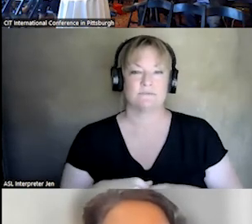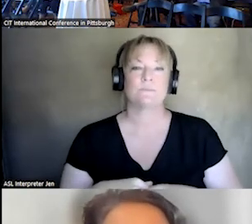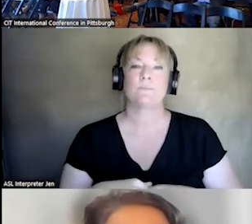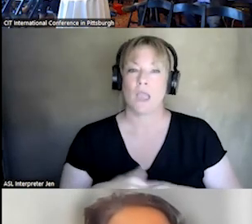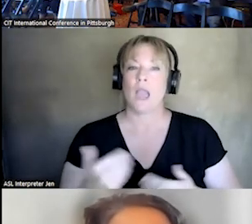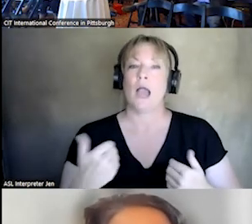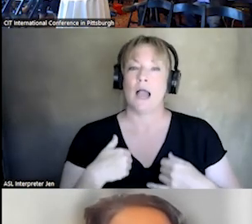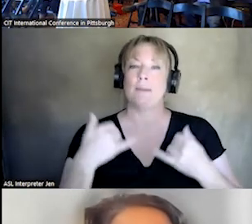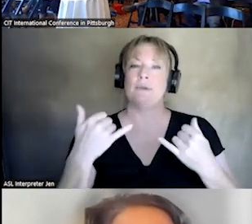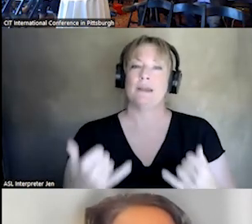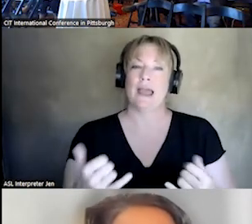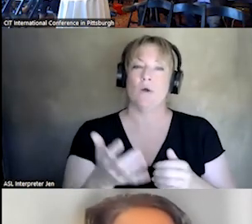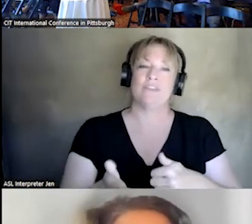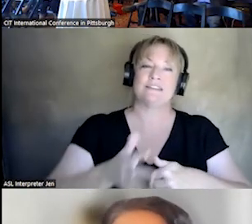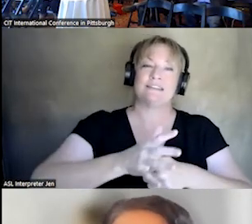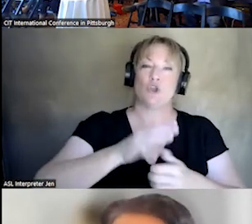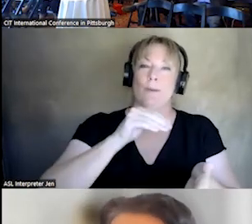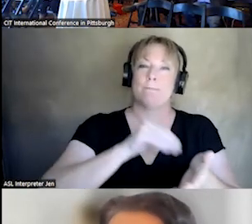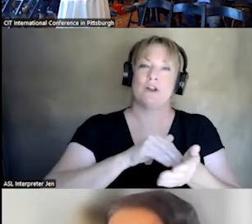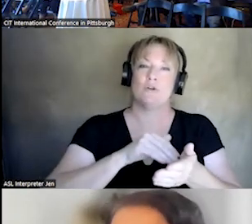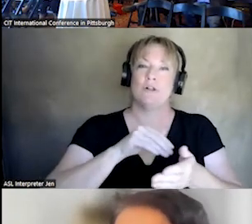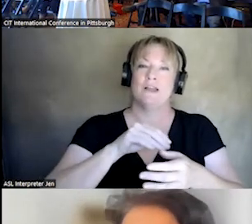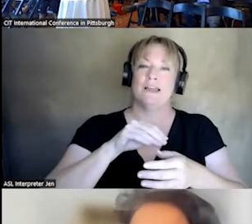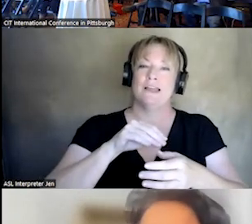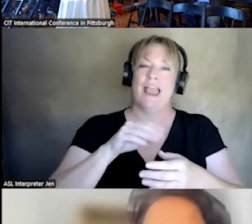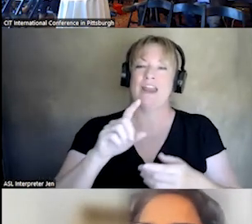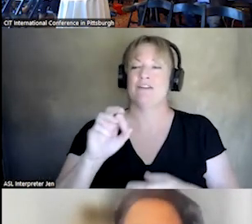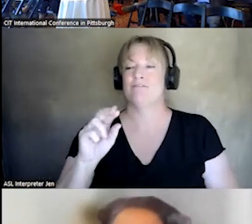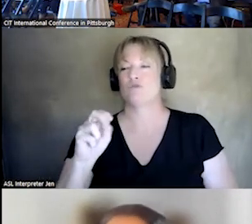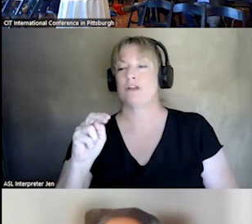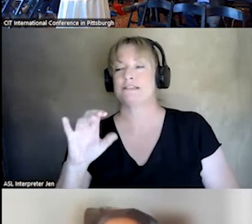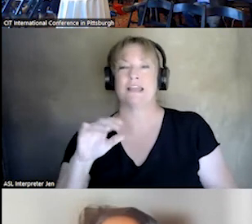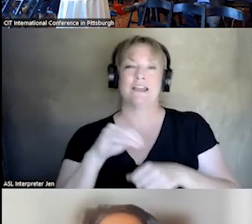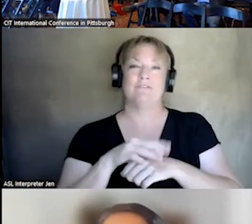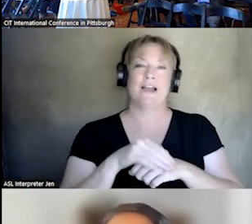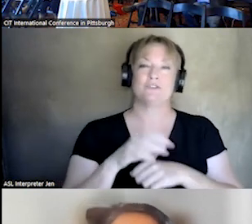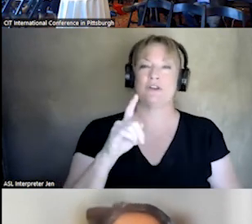NOW SENIOR MEDICAL AND FORENSIC ADVISER AND EDITOR IN CHIEF AT NASMHPD, VERY EXCITING.